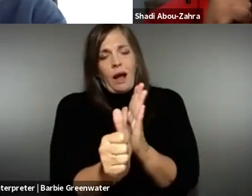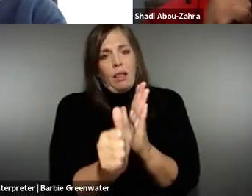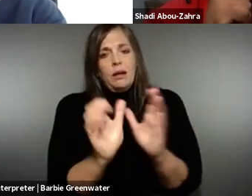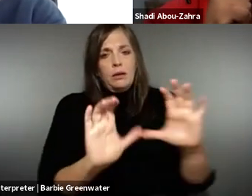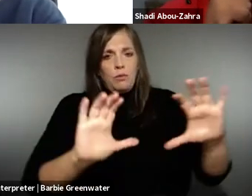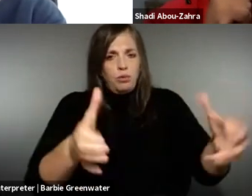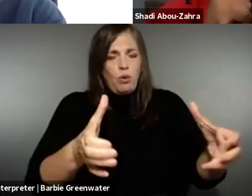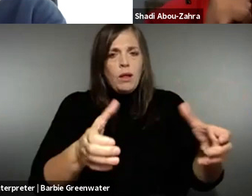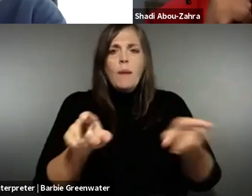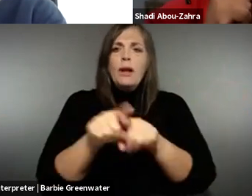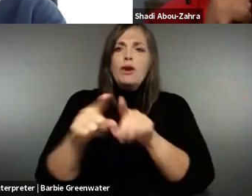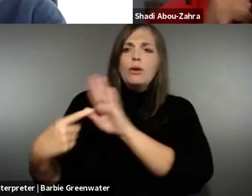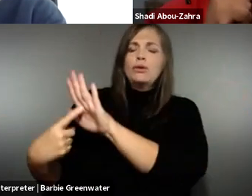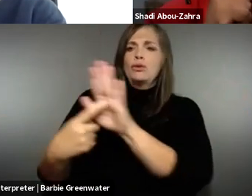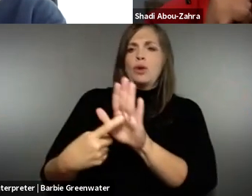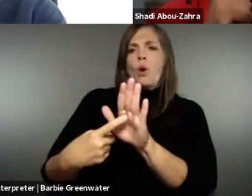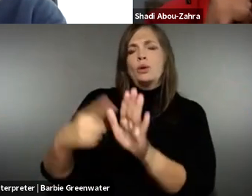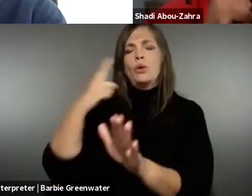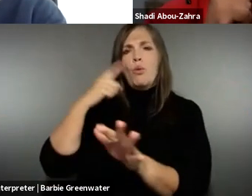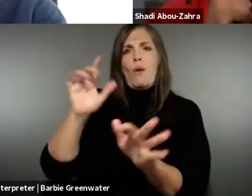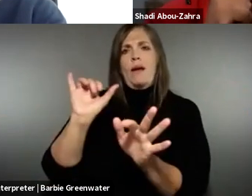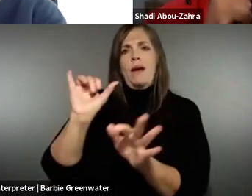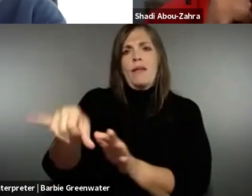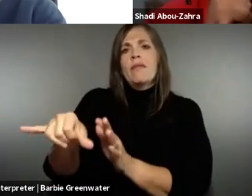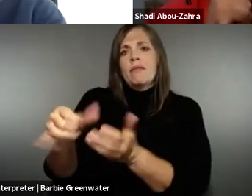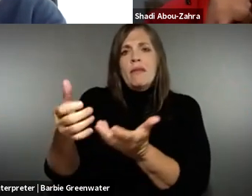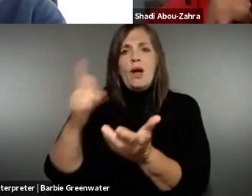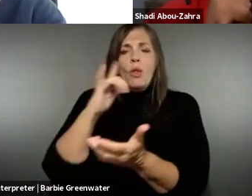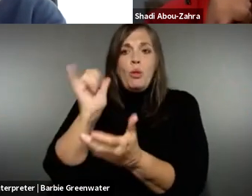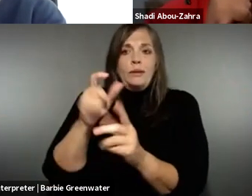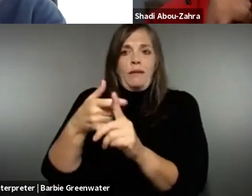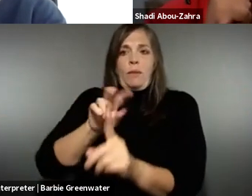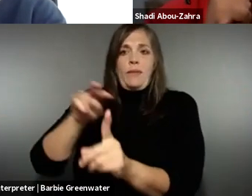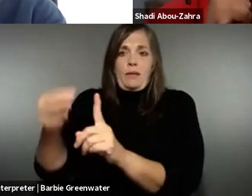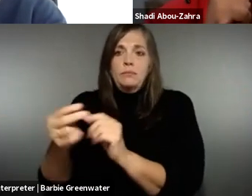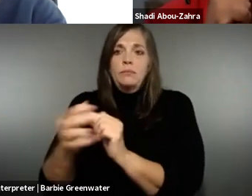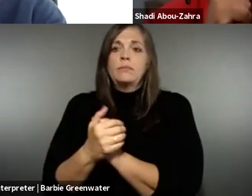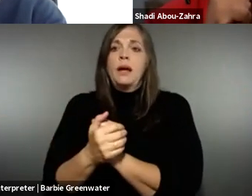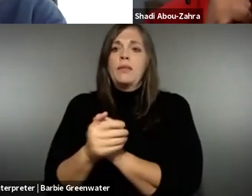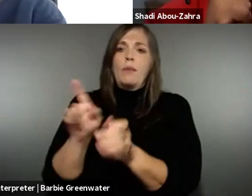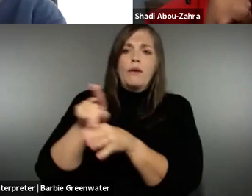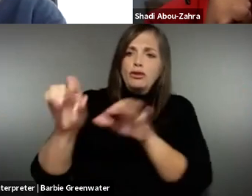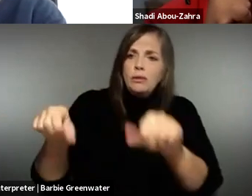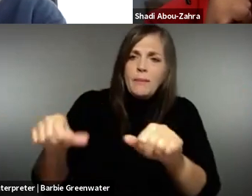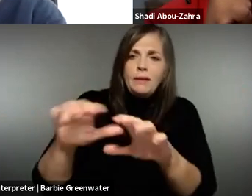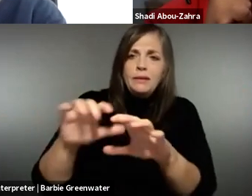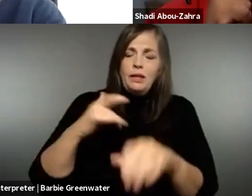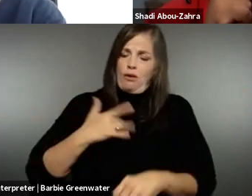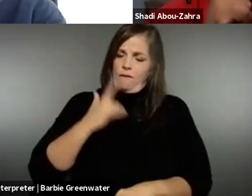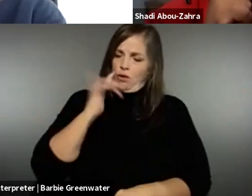pool but it also helps people understand what professional capacity looks and feels like in this area. So certainly